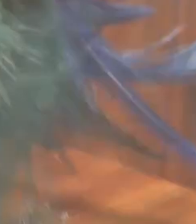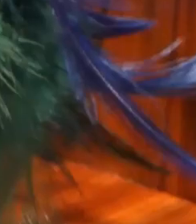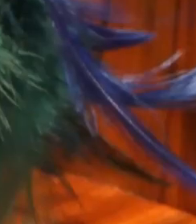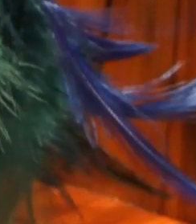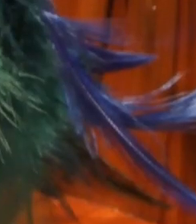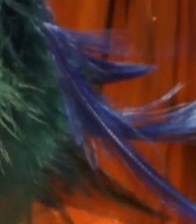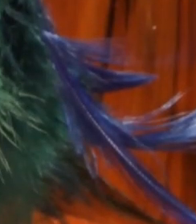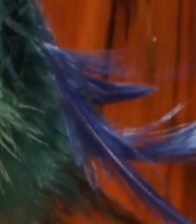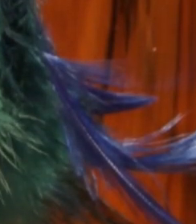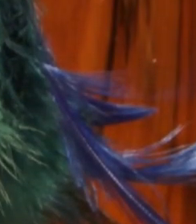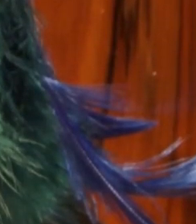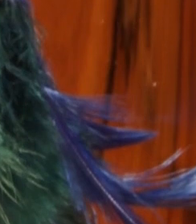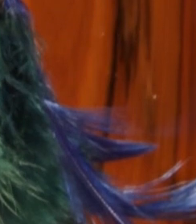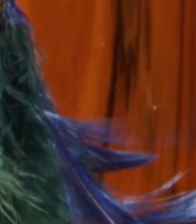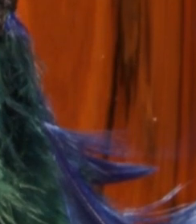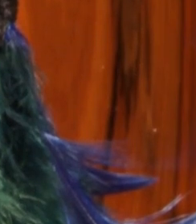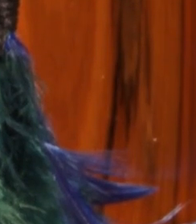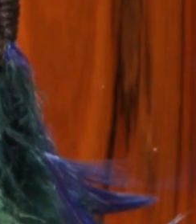(PUPU HARAKEKE BLOWS A POIGNANT NOTE)